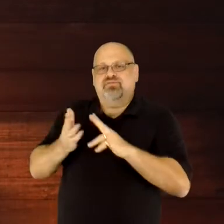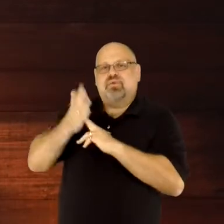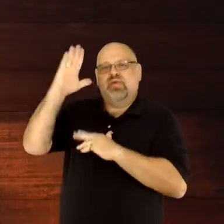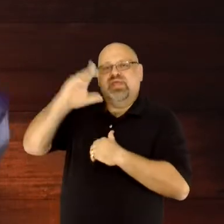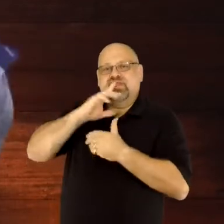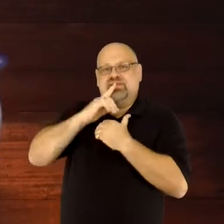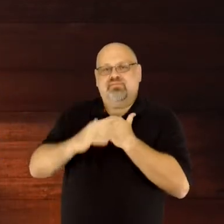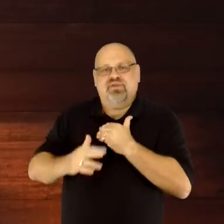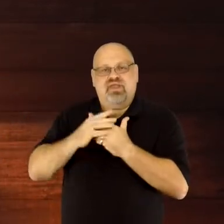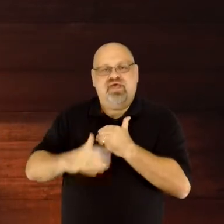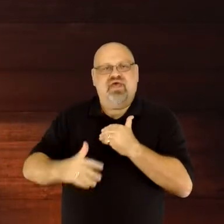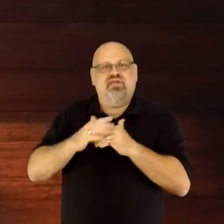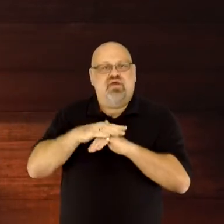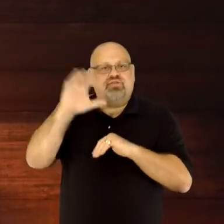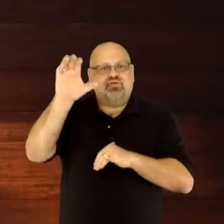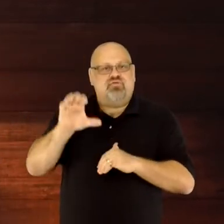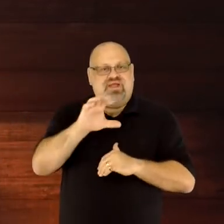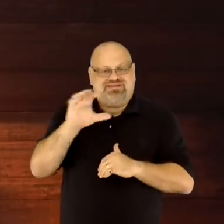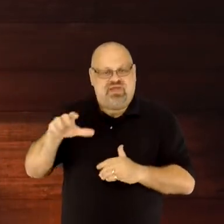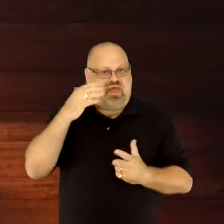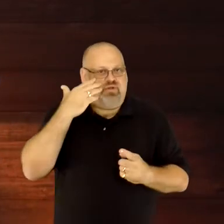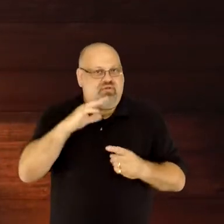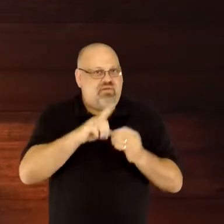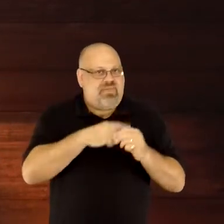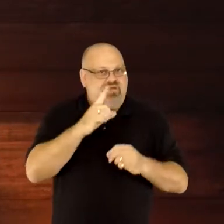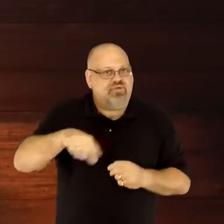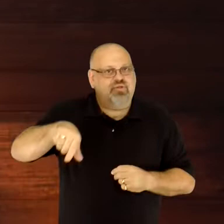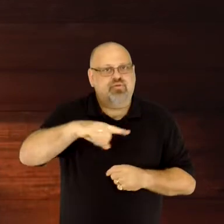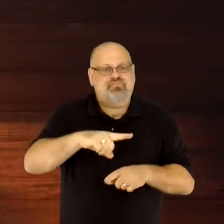I've had enough of that. No matter where we've been,